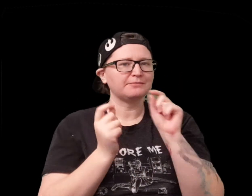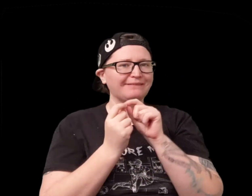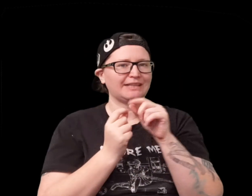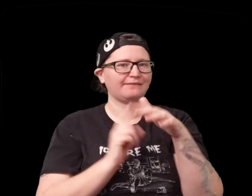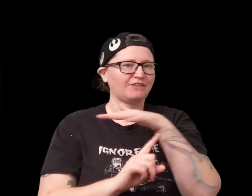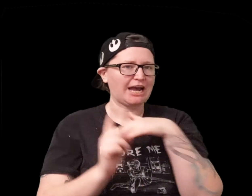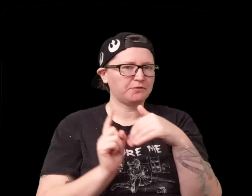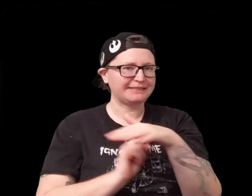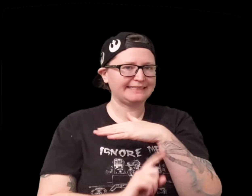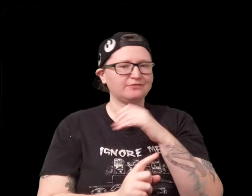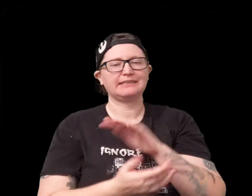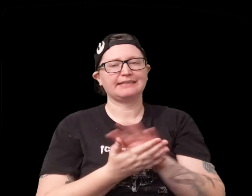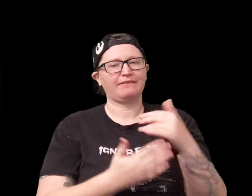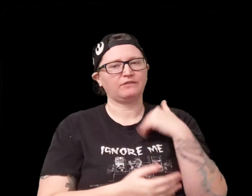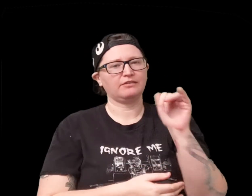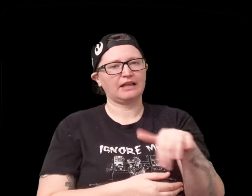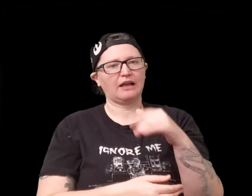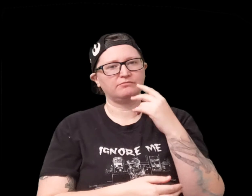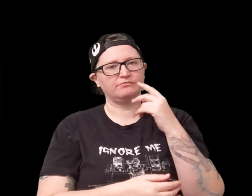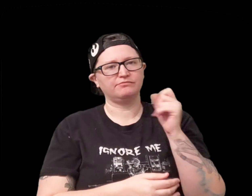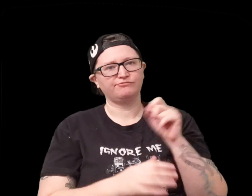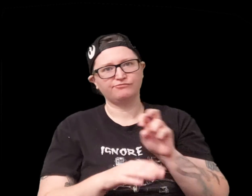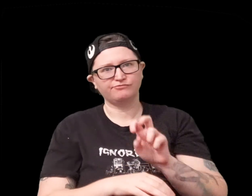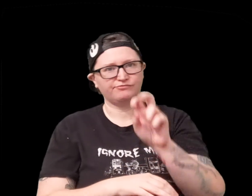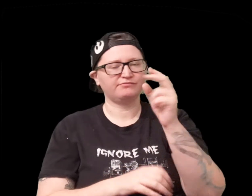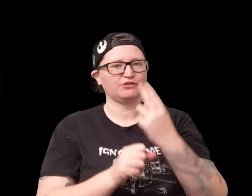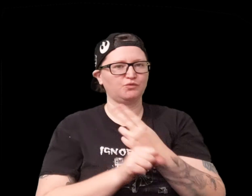and different colors represent different environments which is nice to have